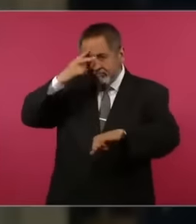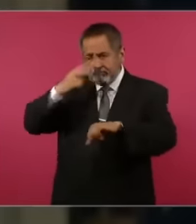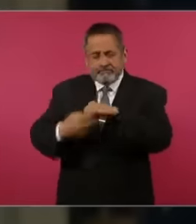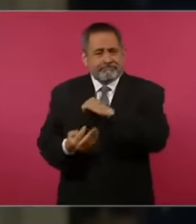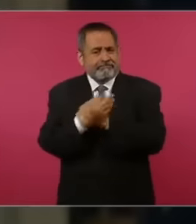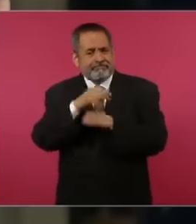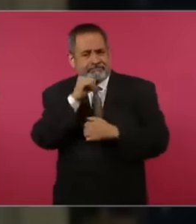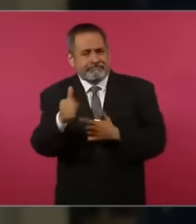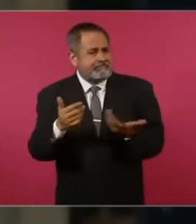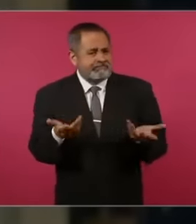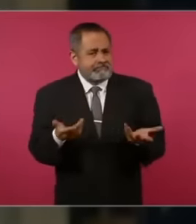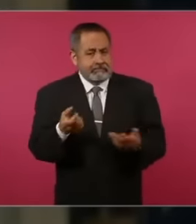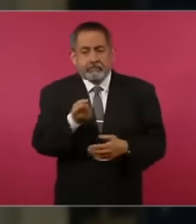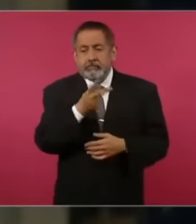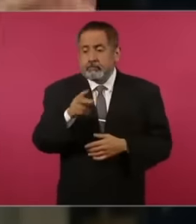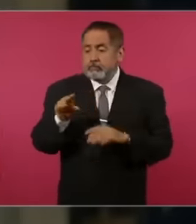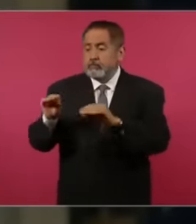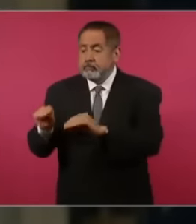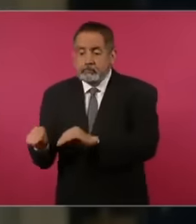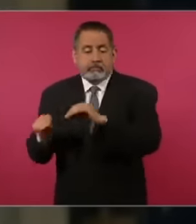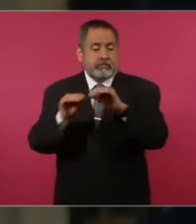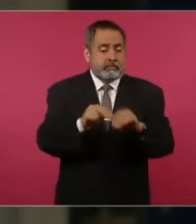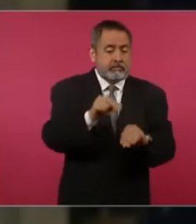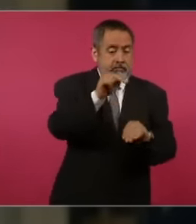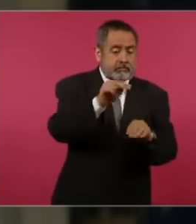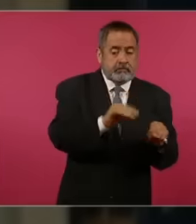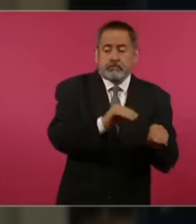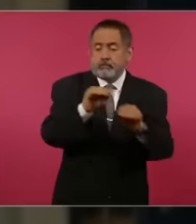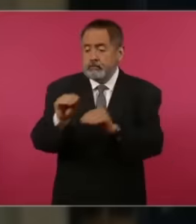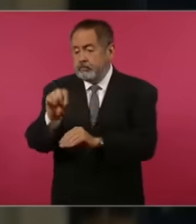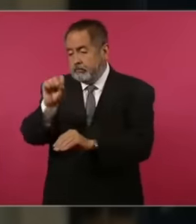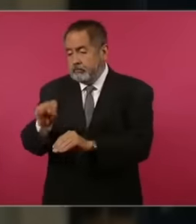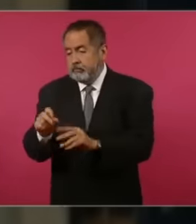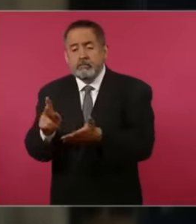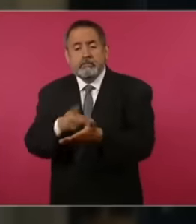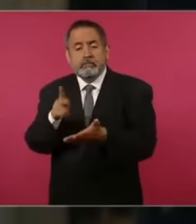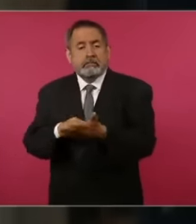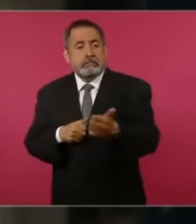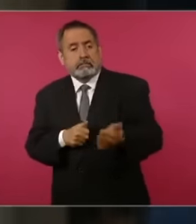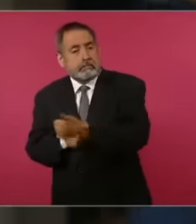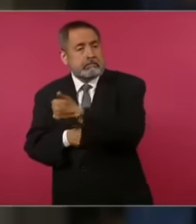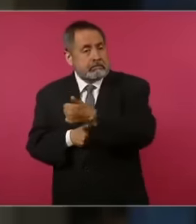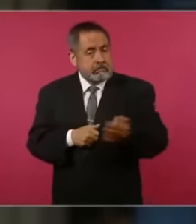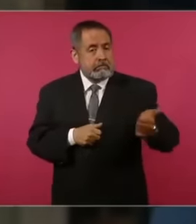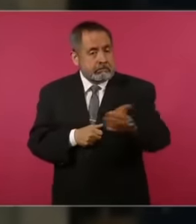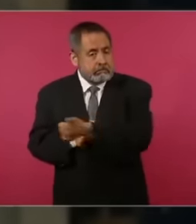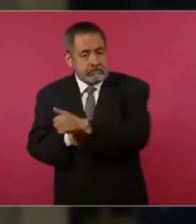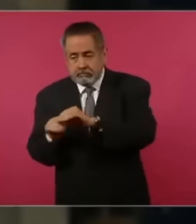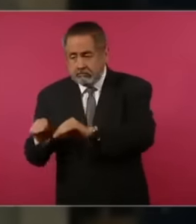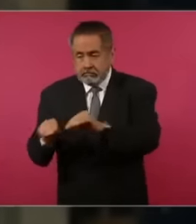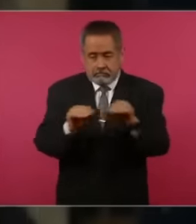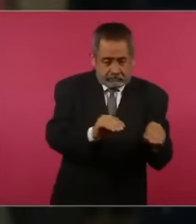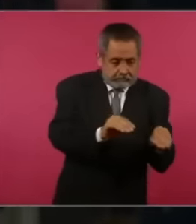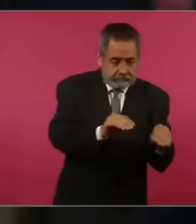have returned them from the North to the South on up to six occasions, only about